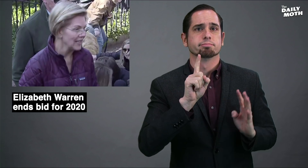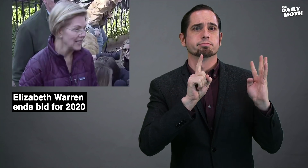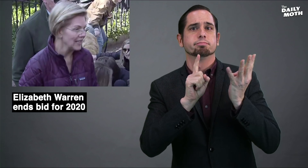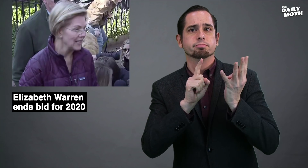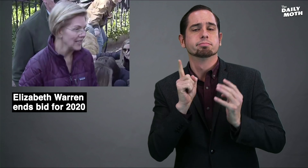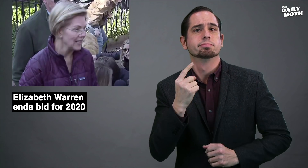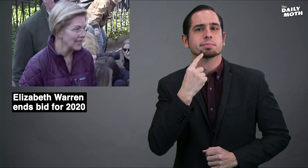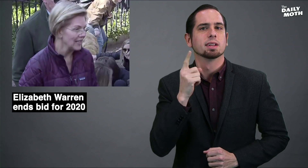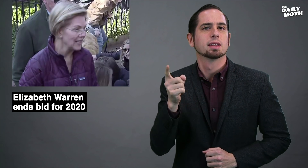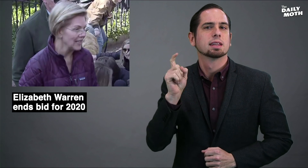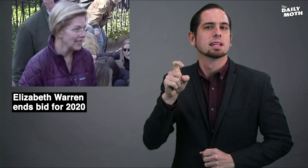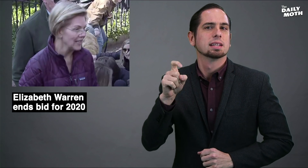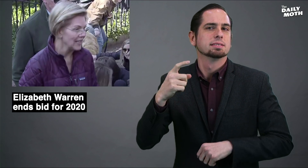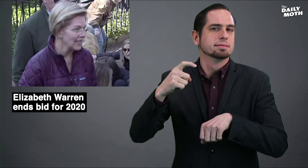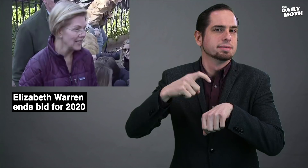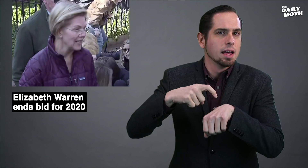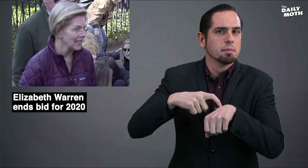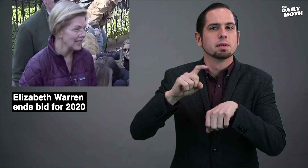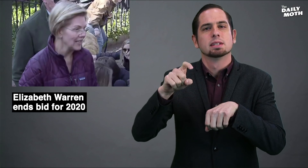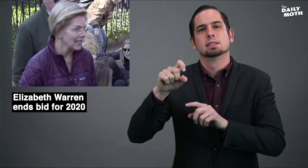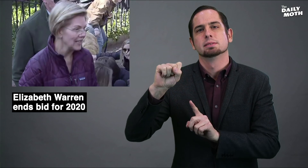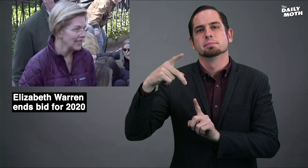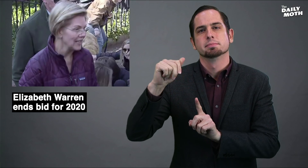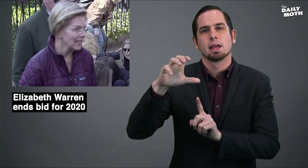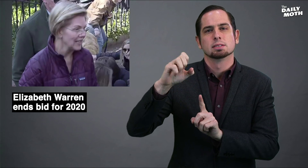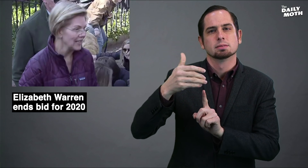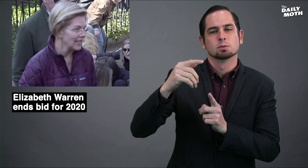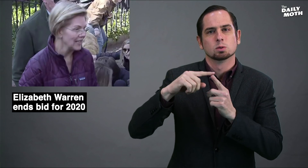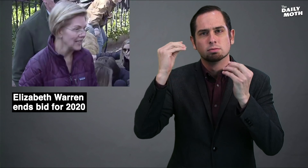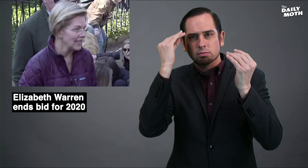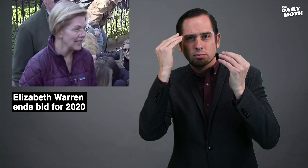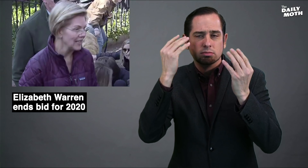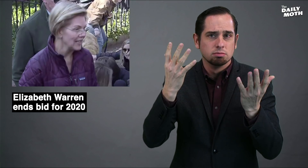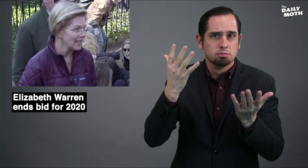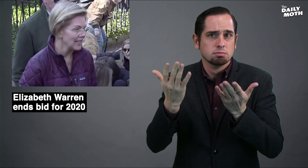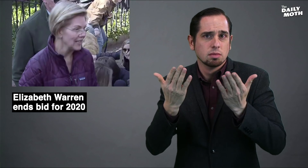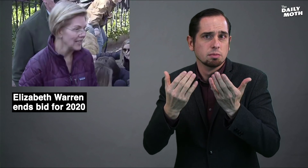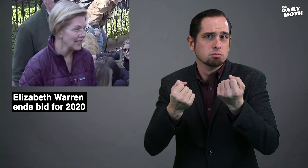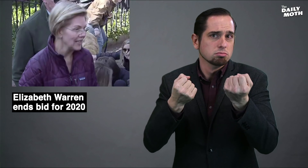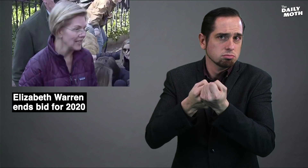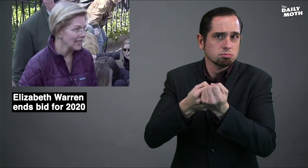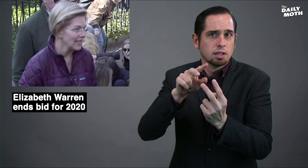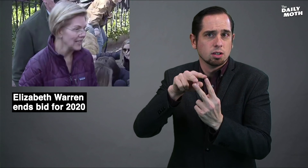that she needs time and space to think on endorsing